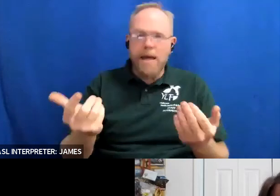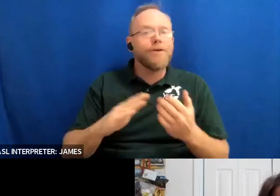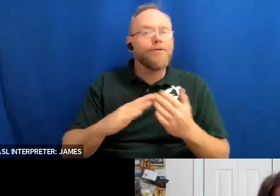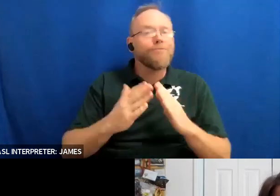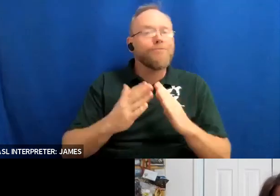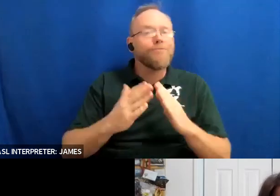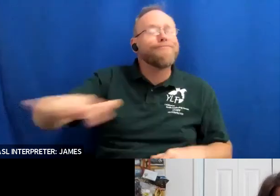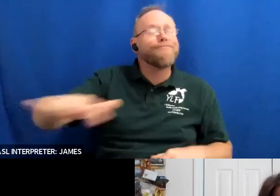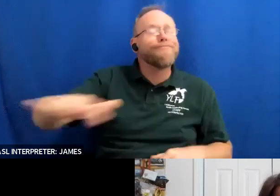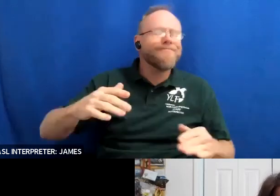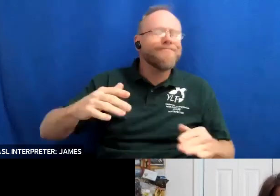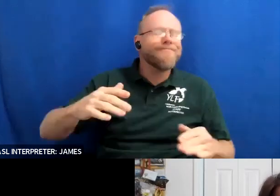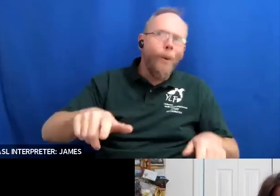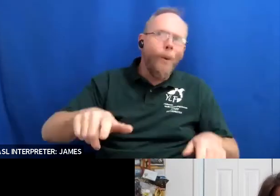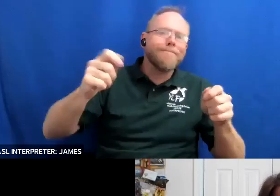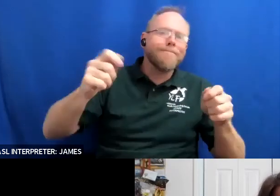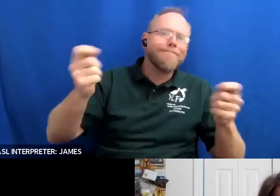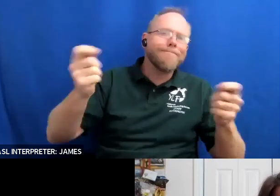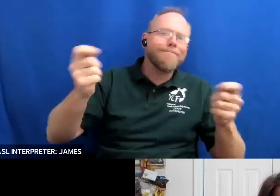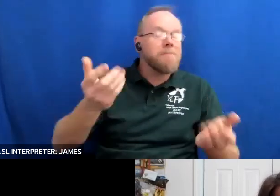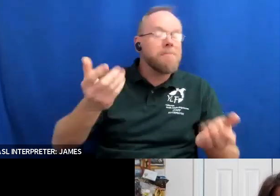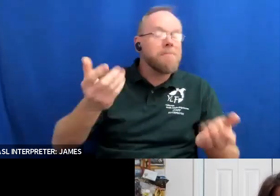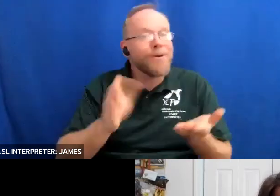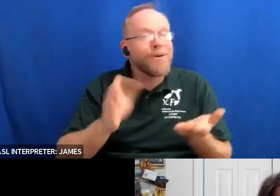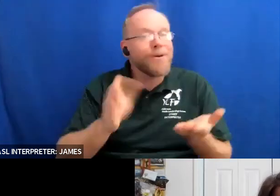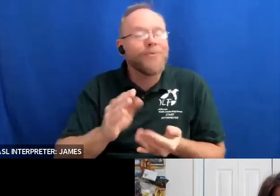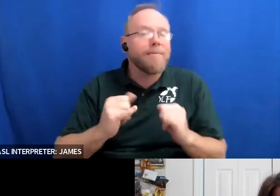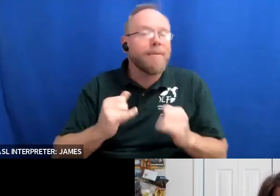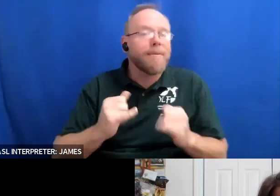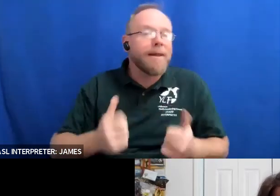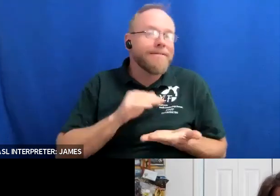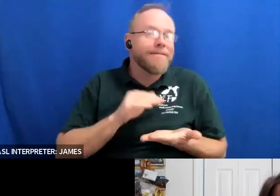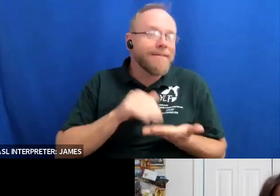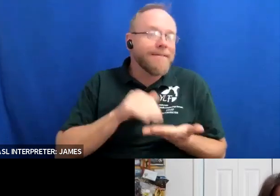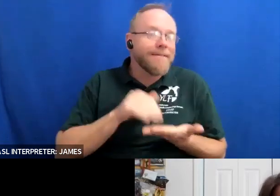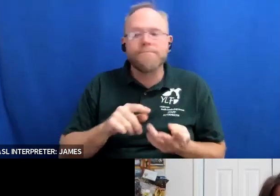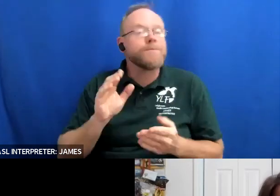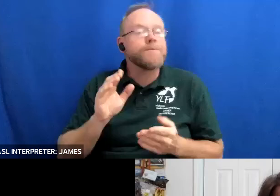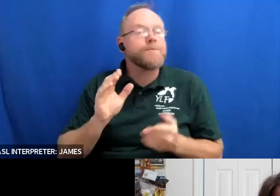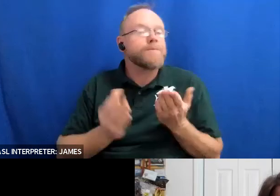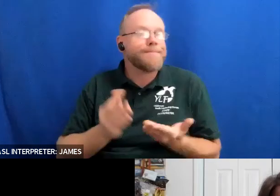independent living centers in your area or if you just probably google ada celebration whatever your